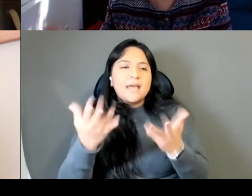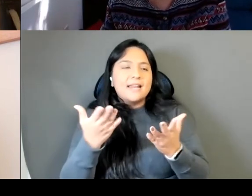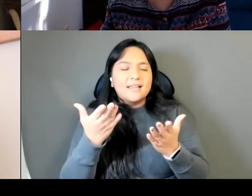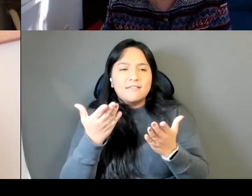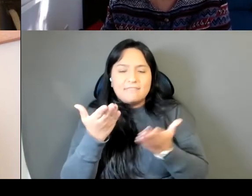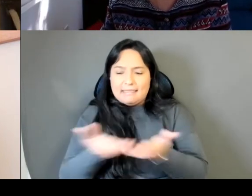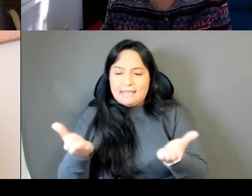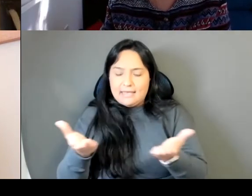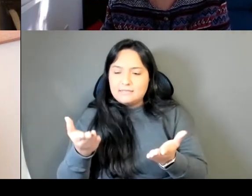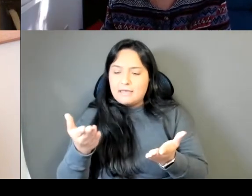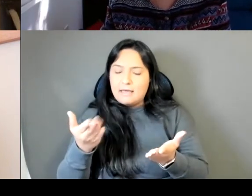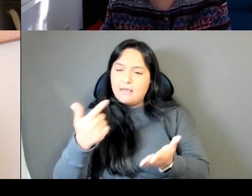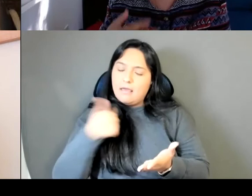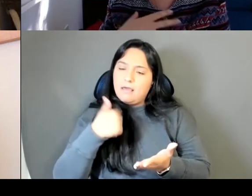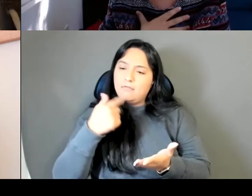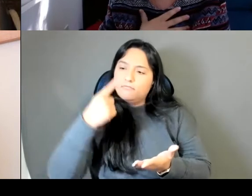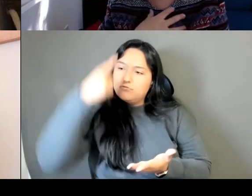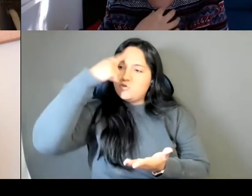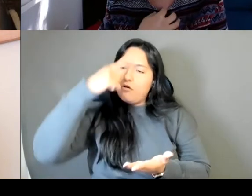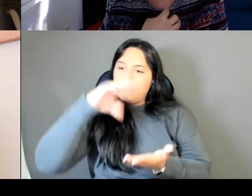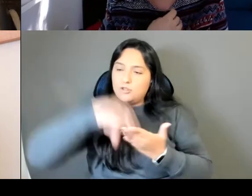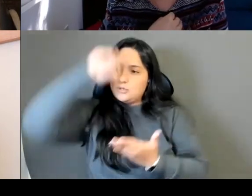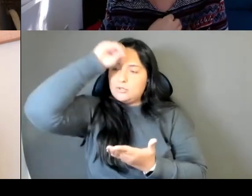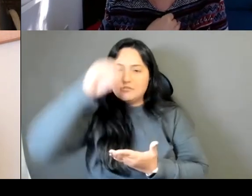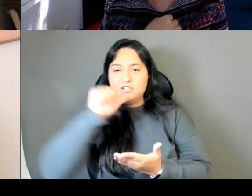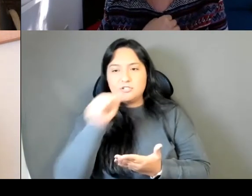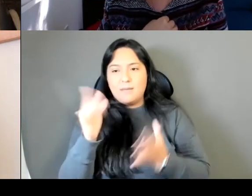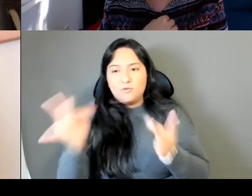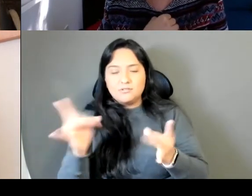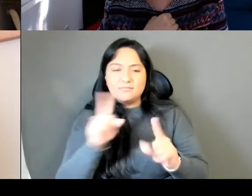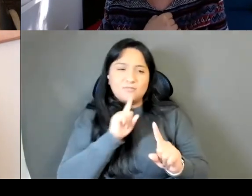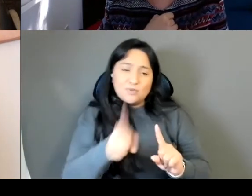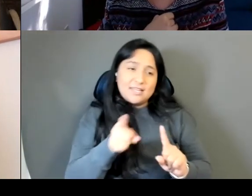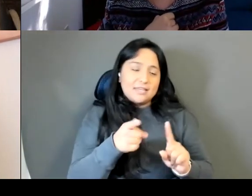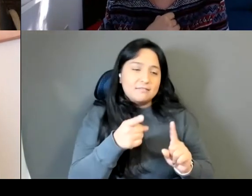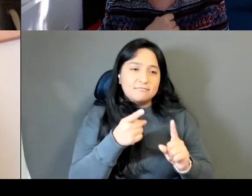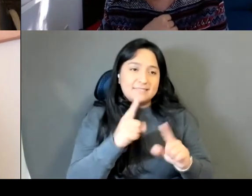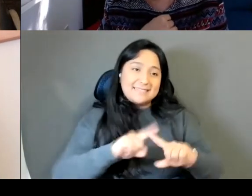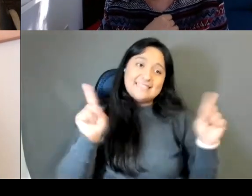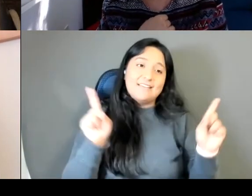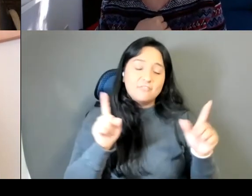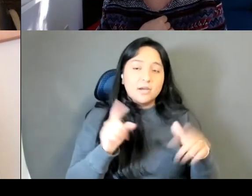are animist and superstitious and I sort of condemned it as such.